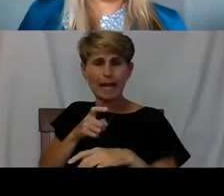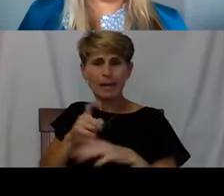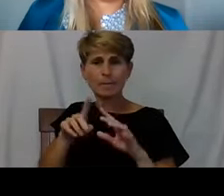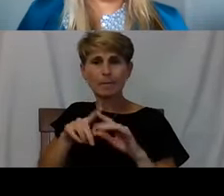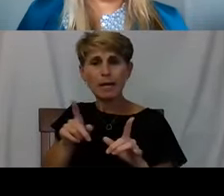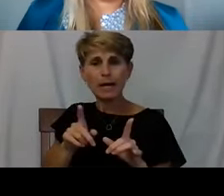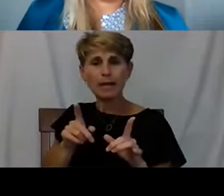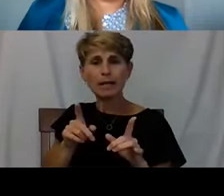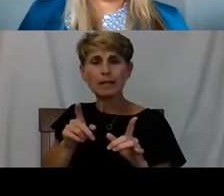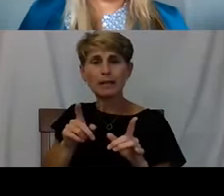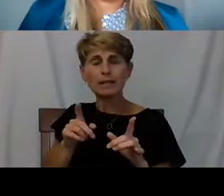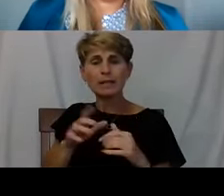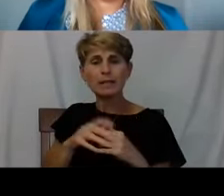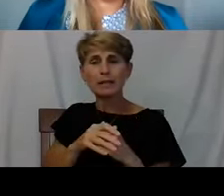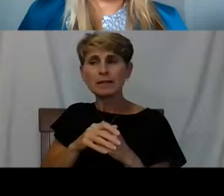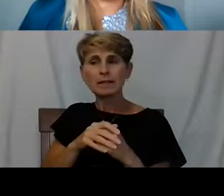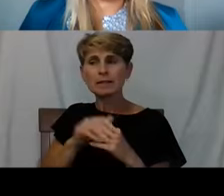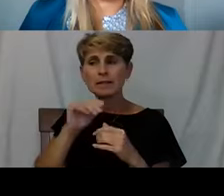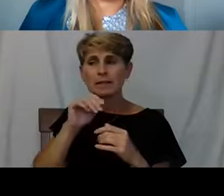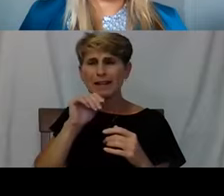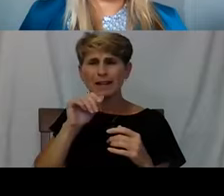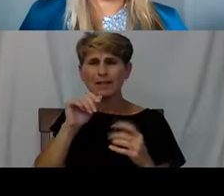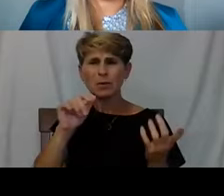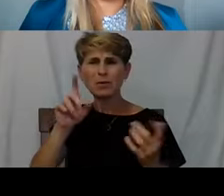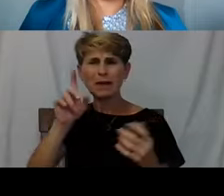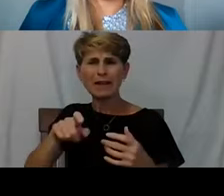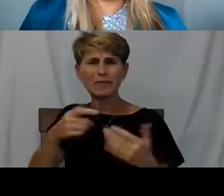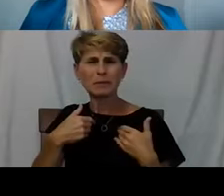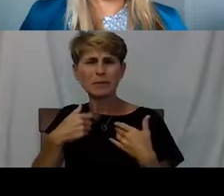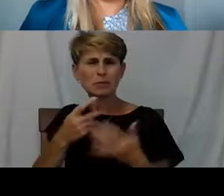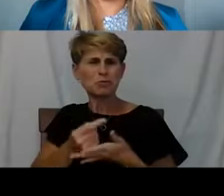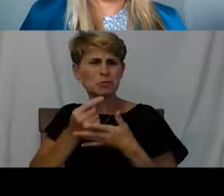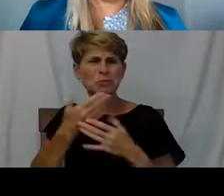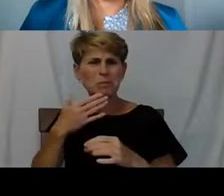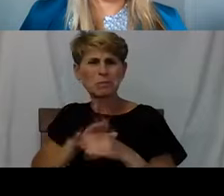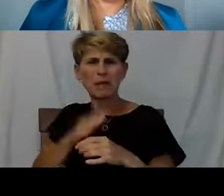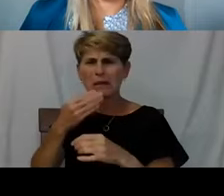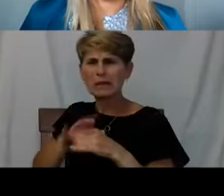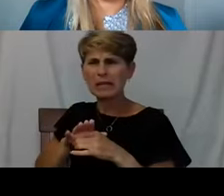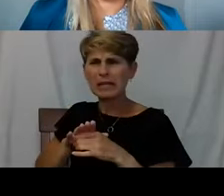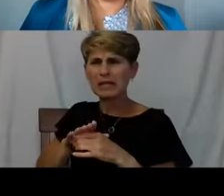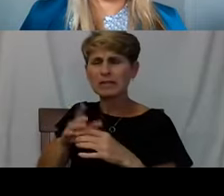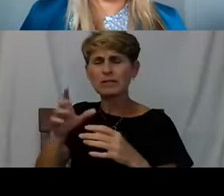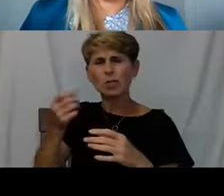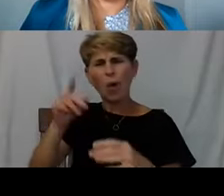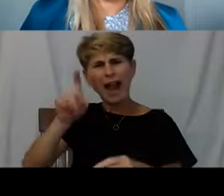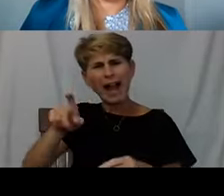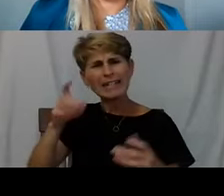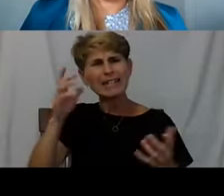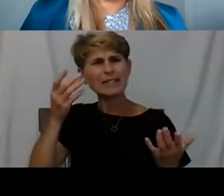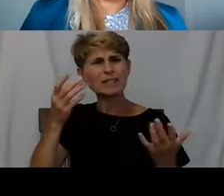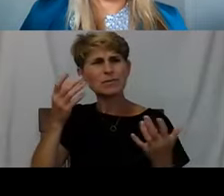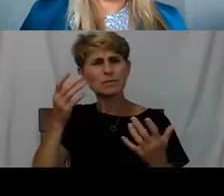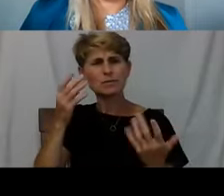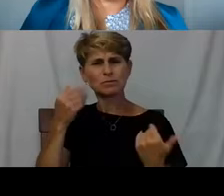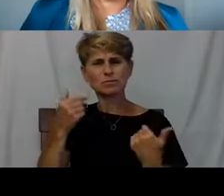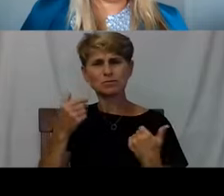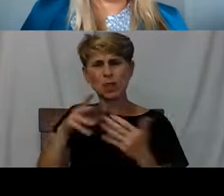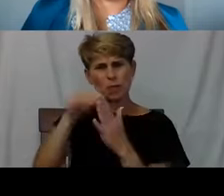I don't deserve to be treated badly. I'm nice to everybody else, so I might as well be nice to myself. And I learned that from the team a lot.